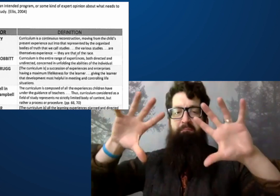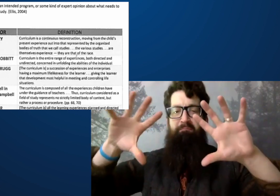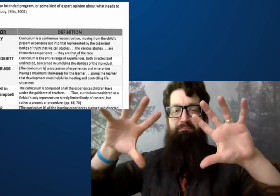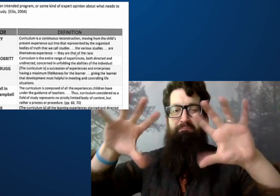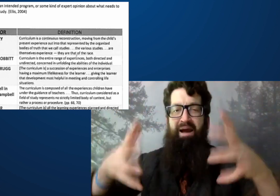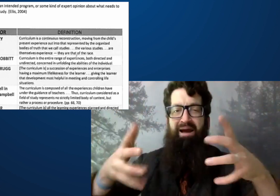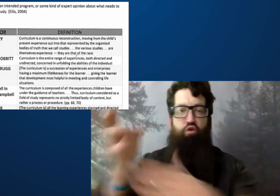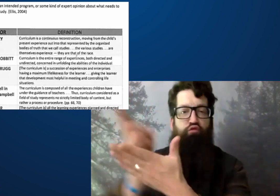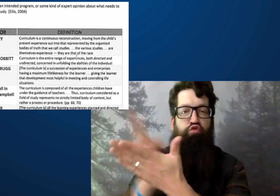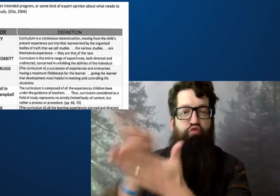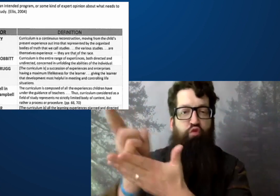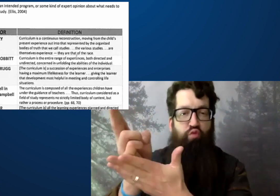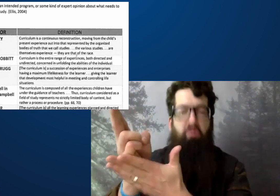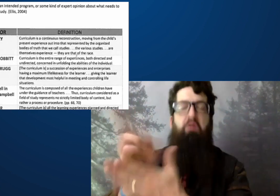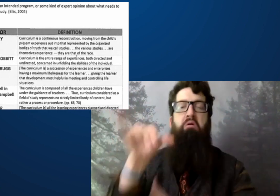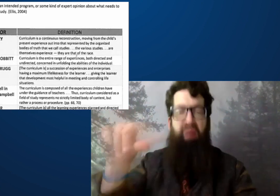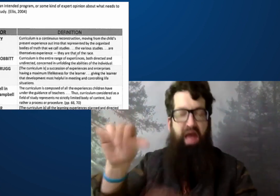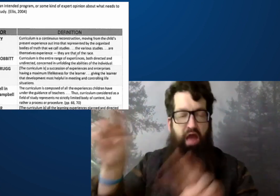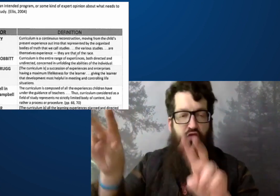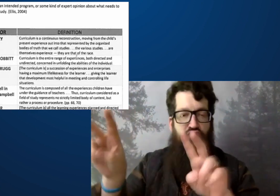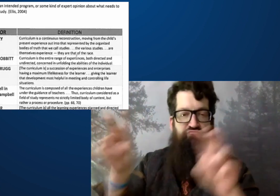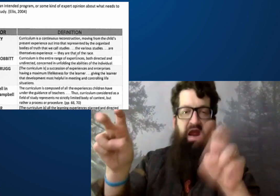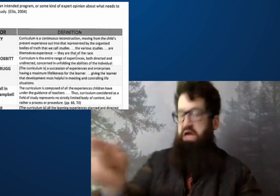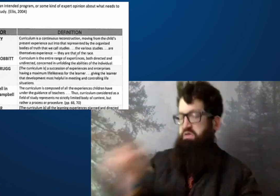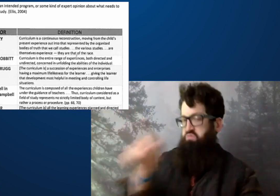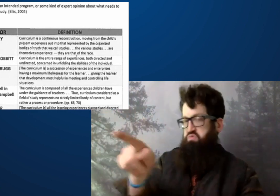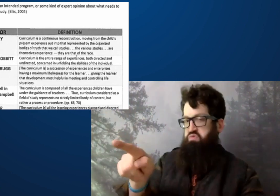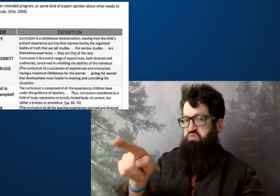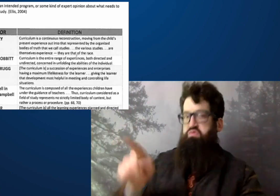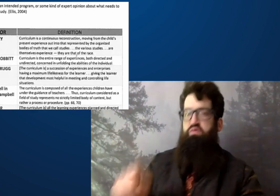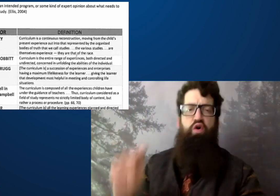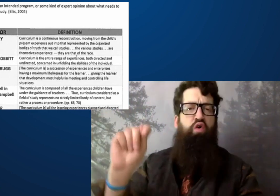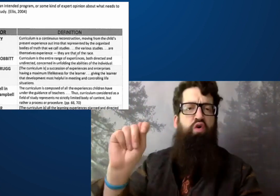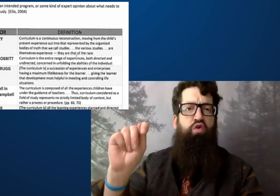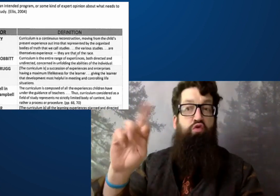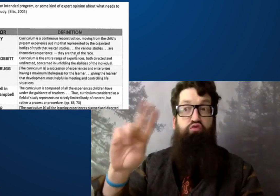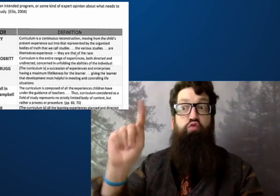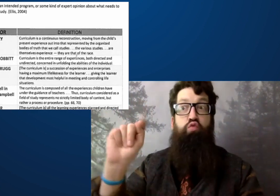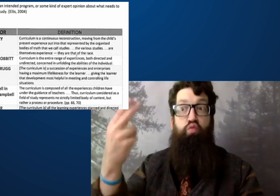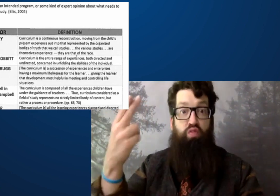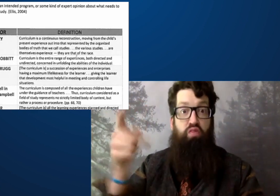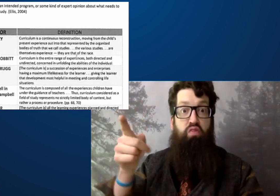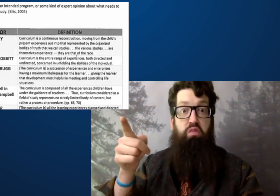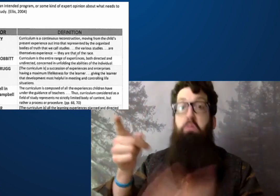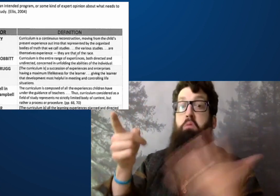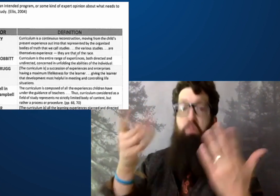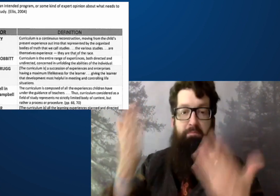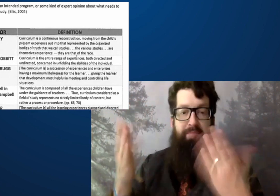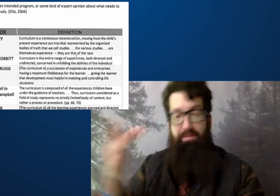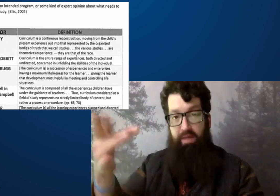definition and then you will figure things out.